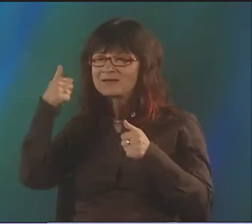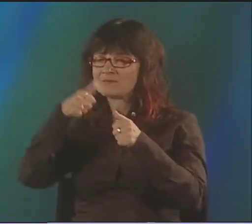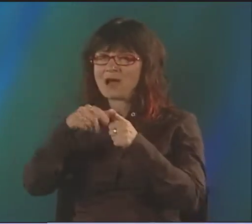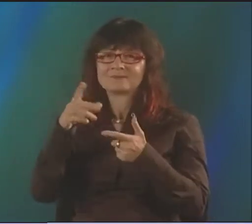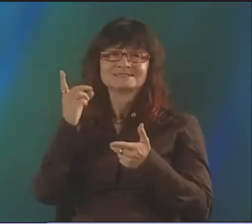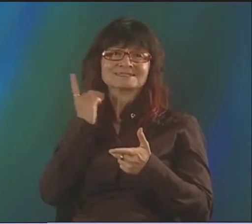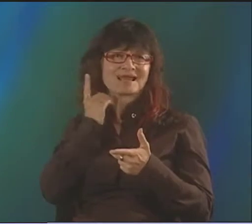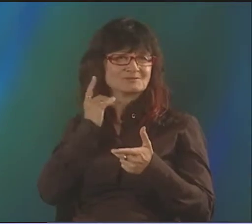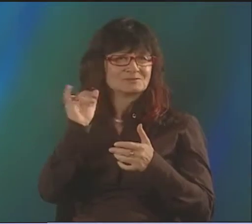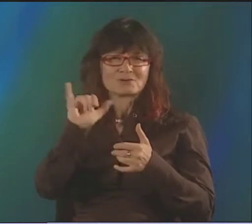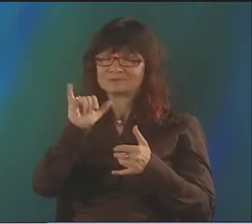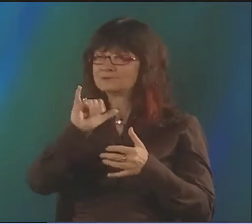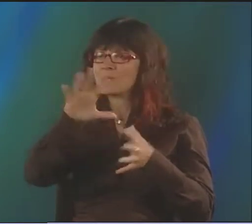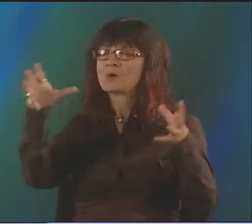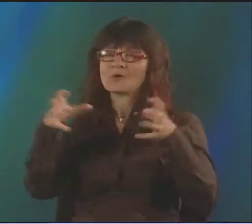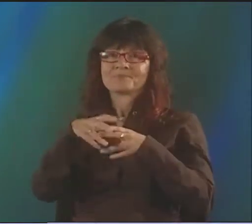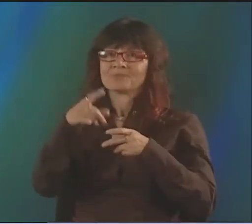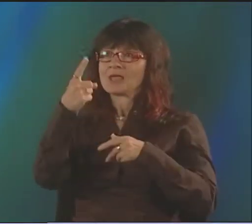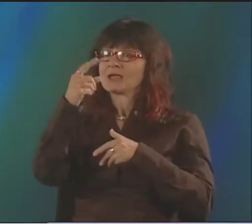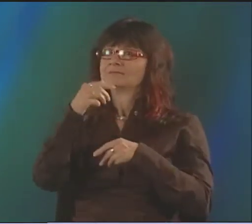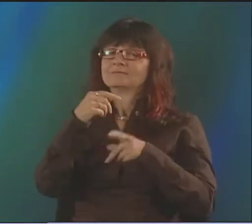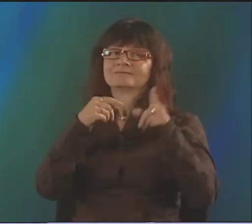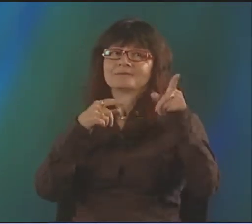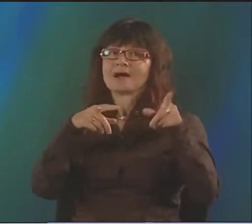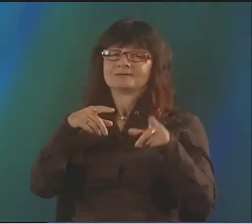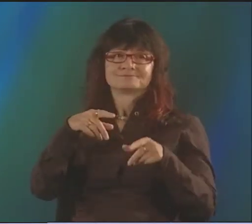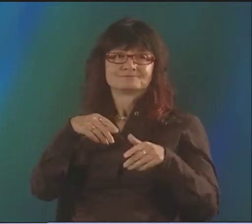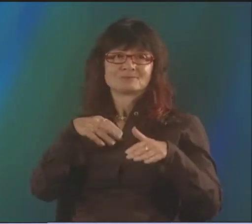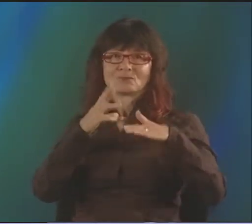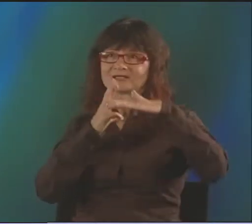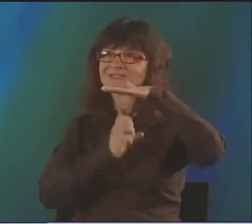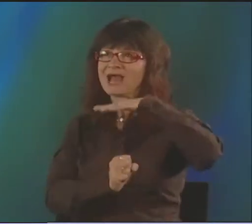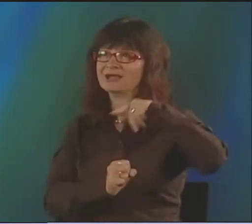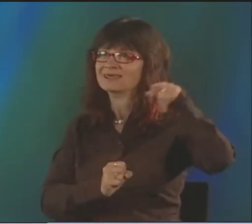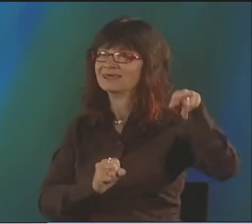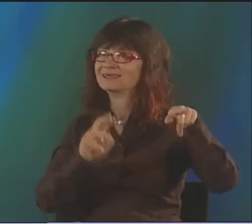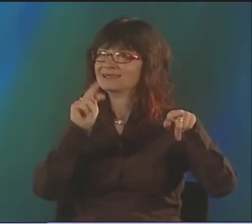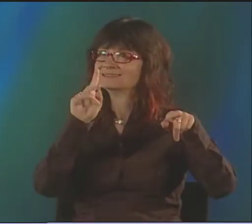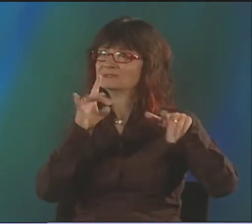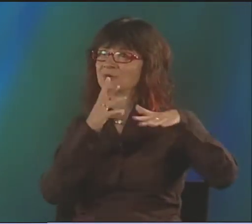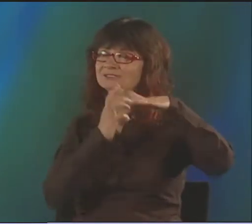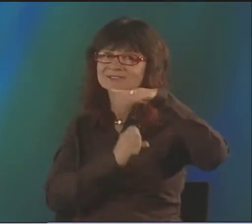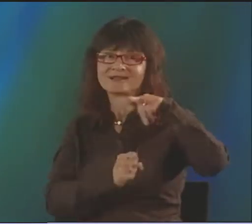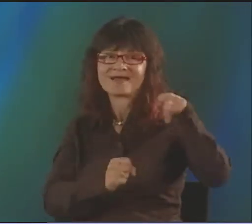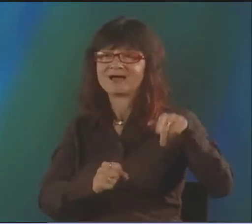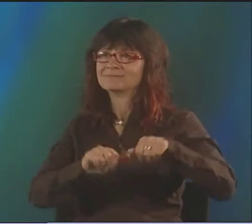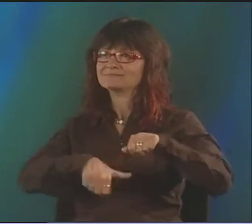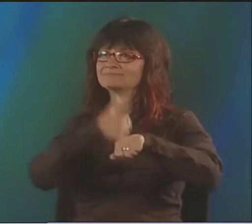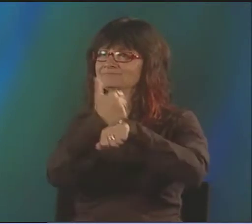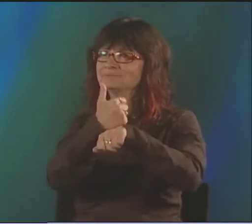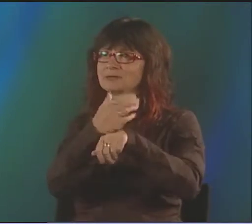SOME OTHER DEAF FOLKS, AND I DON'T REMEMBER-- DENNIS WEBSTER, I THINK, TOO, WAS INVOLVED IN THIS. WE WOULD GO DOWN TO THE CELLAR,